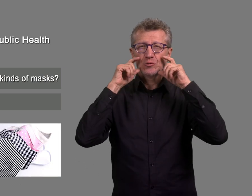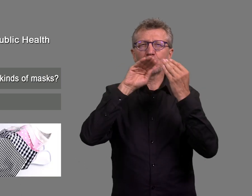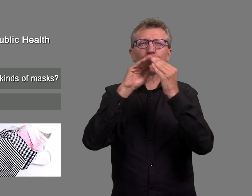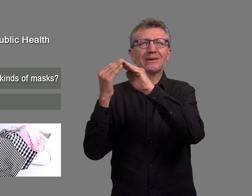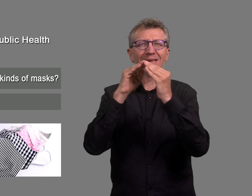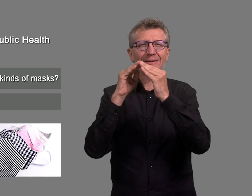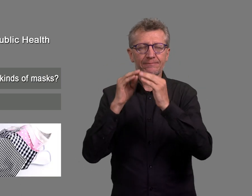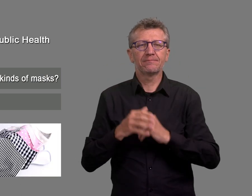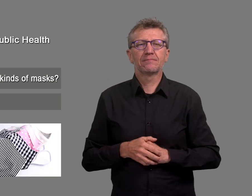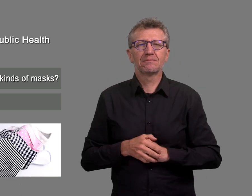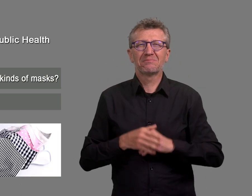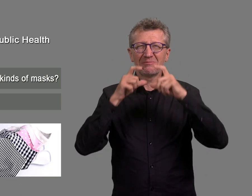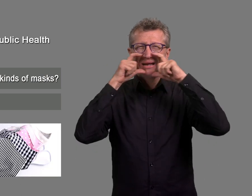Community masks